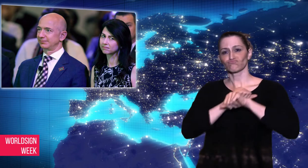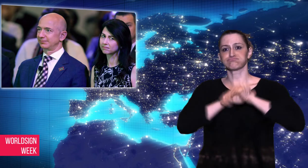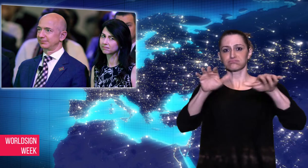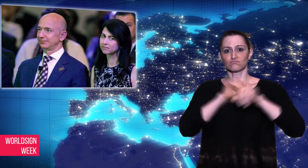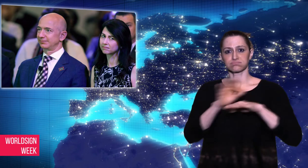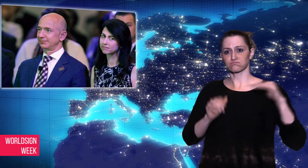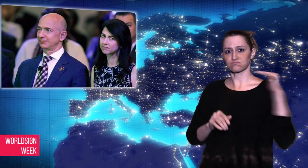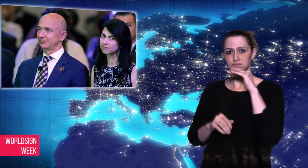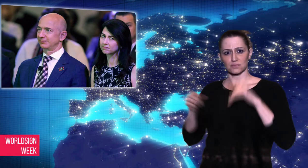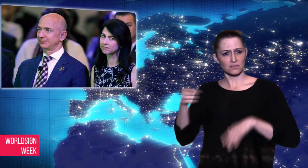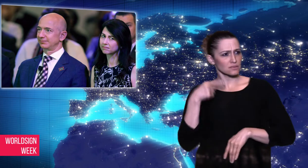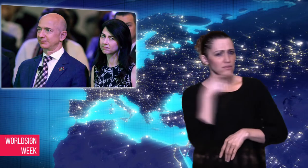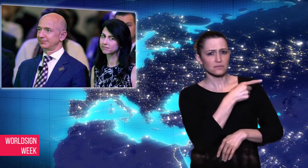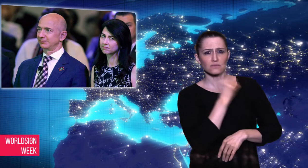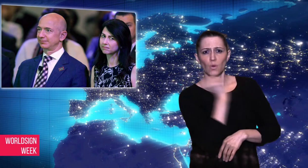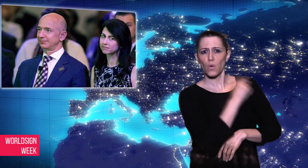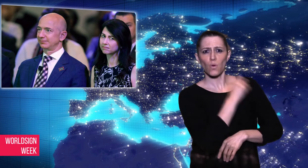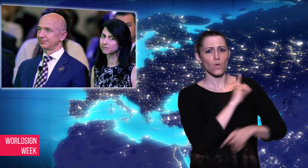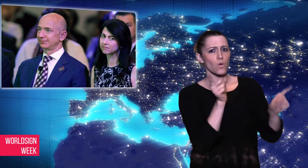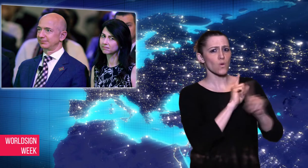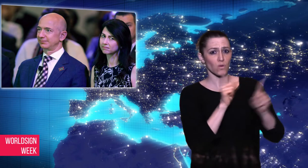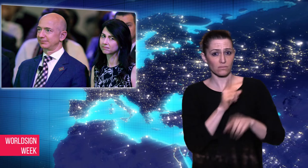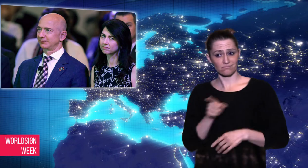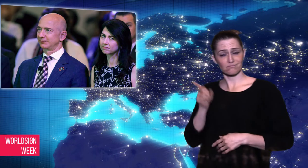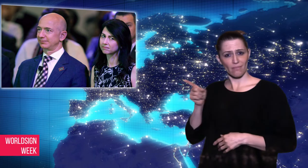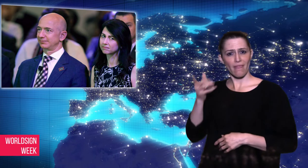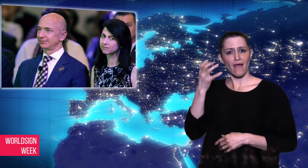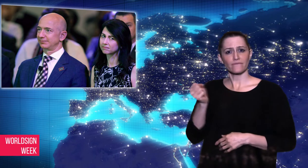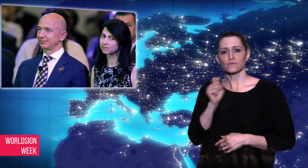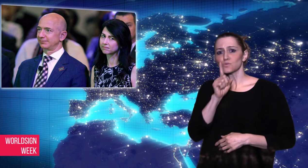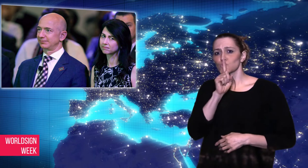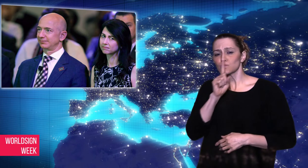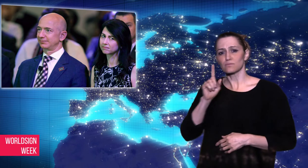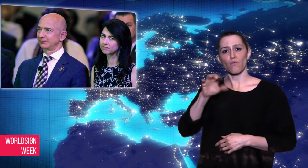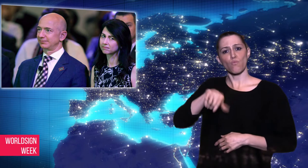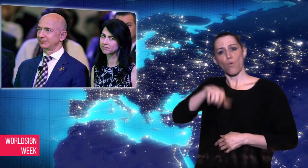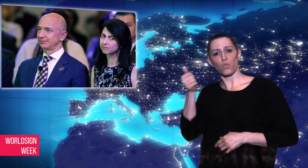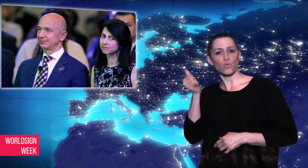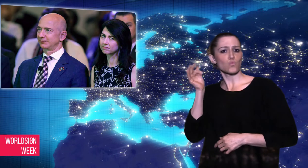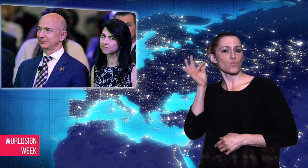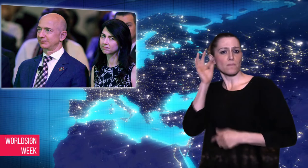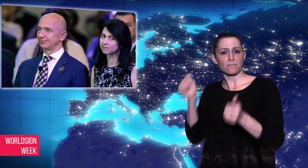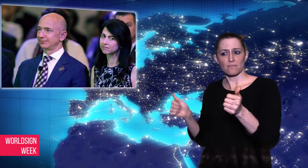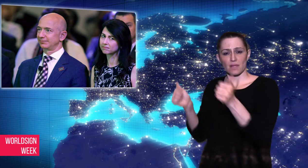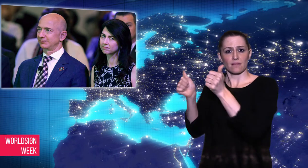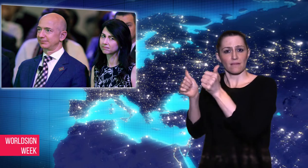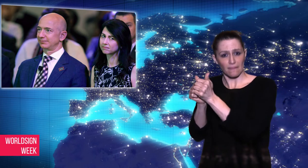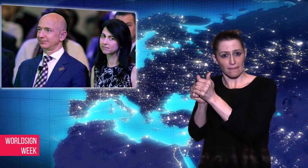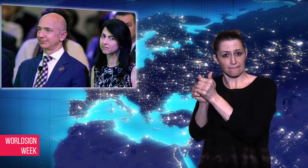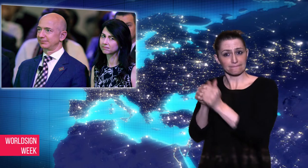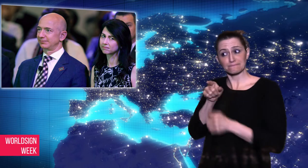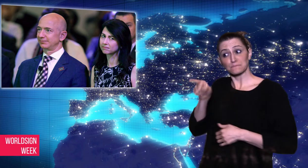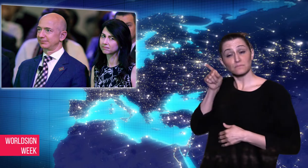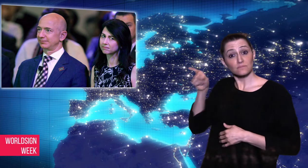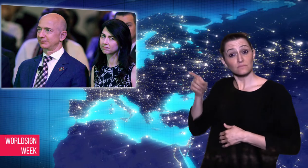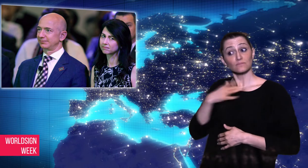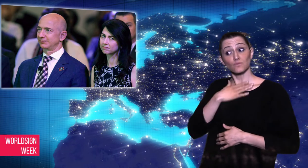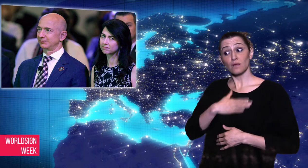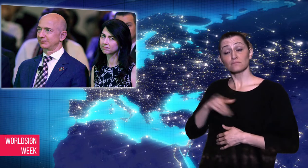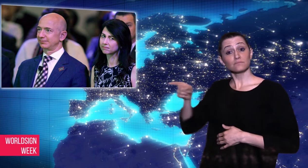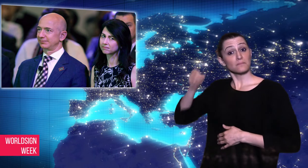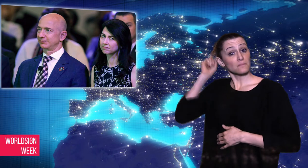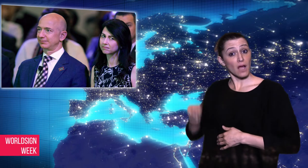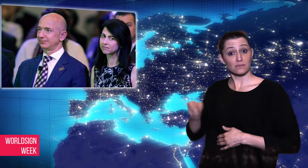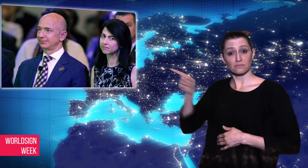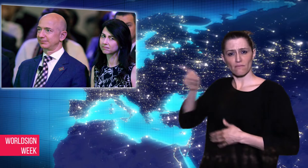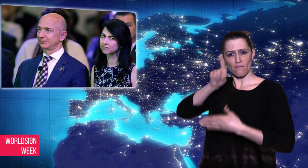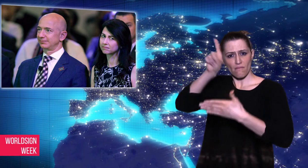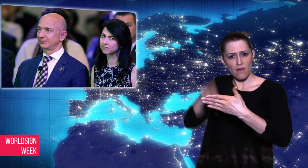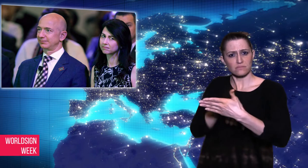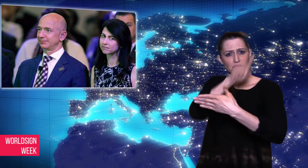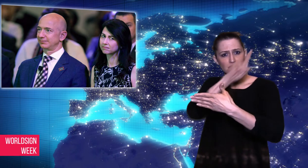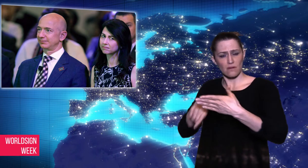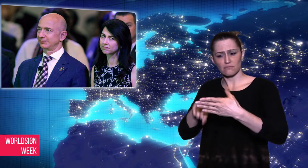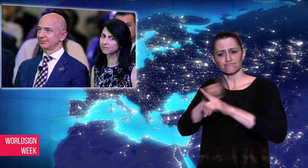his mistress unless Bezos cancel the investigation in